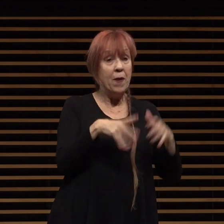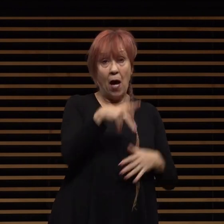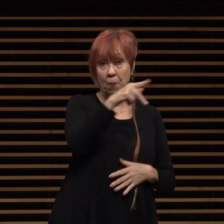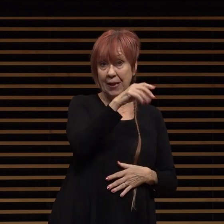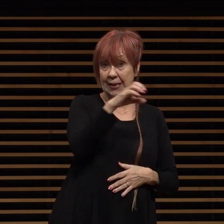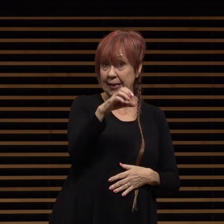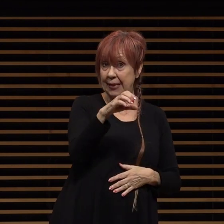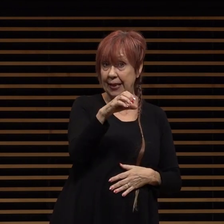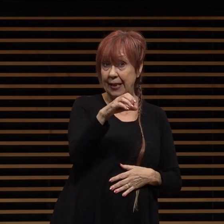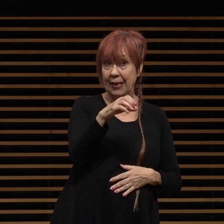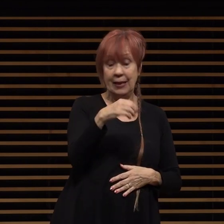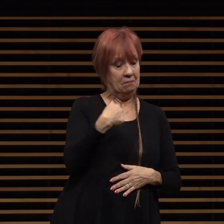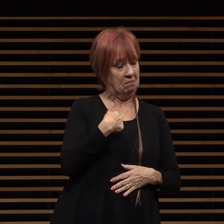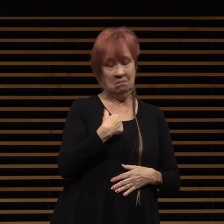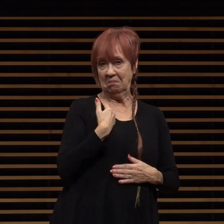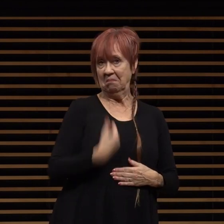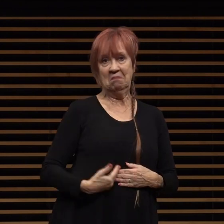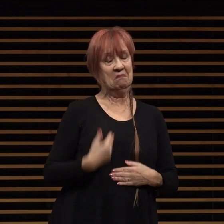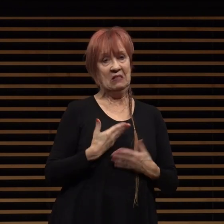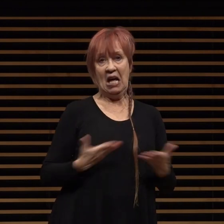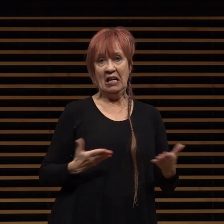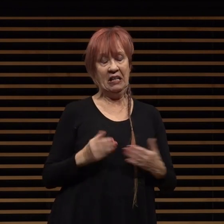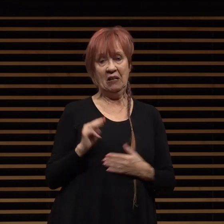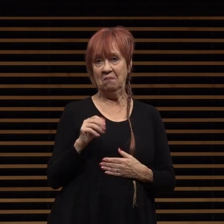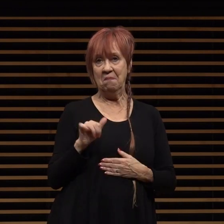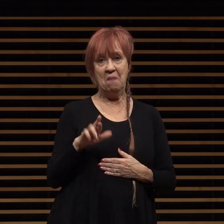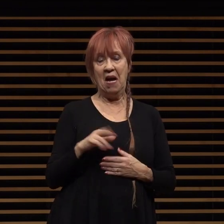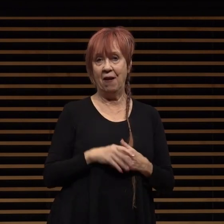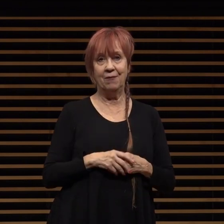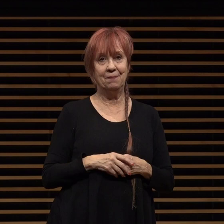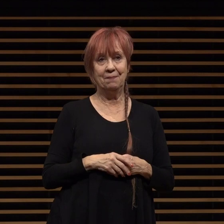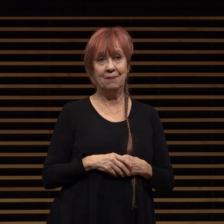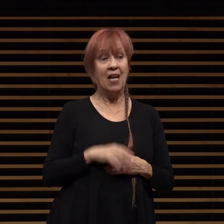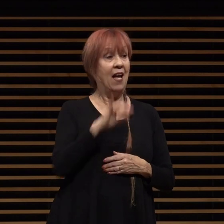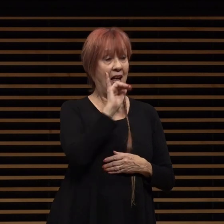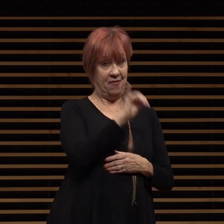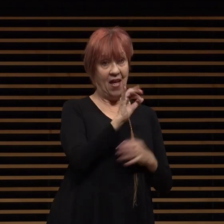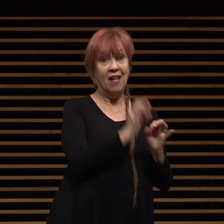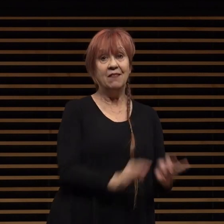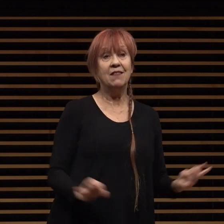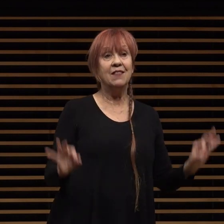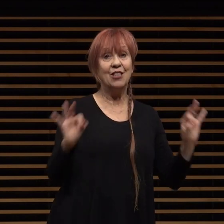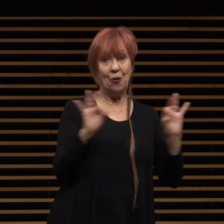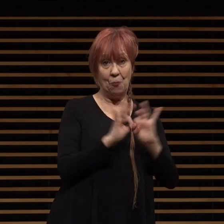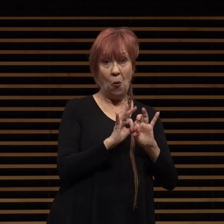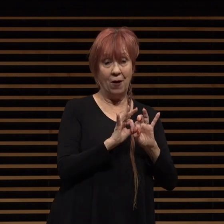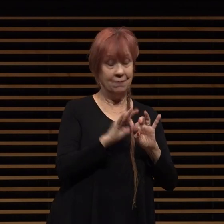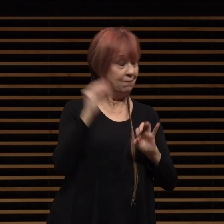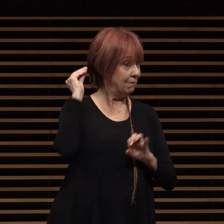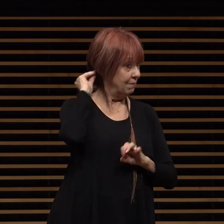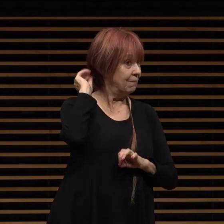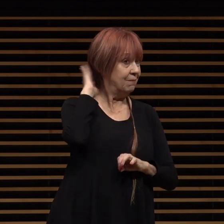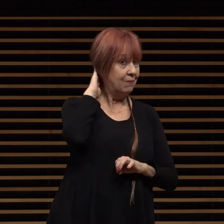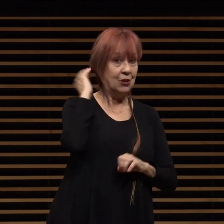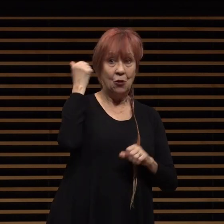would be no mayor victor gordo and that's an important